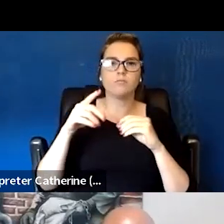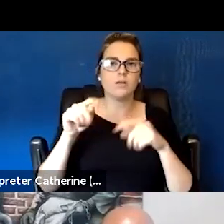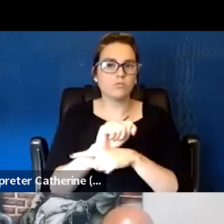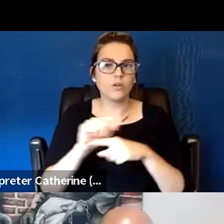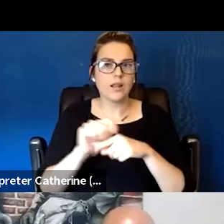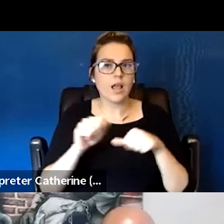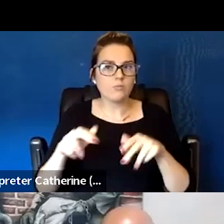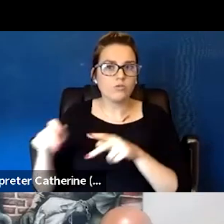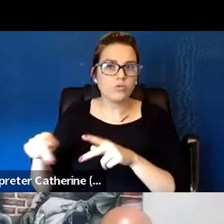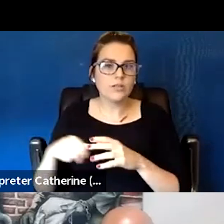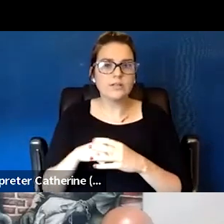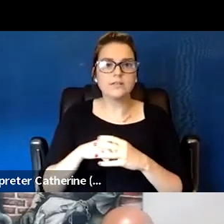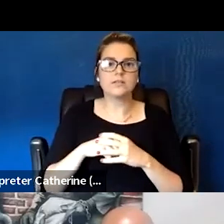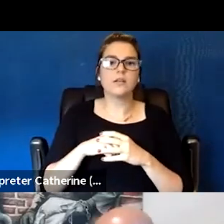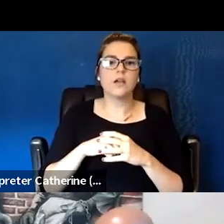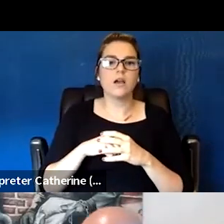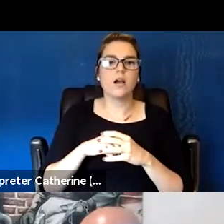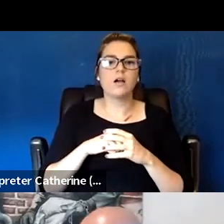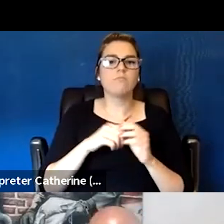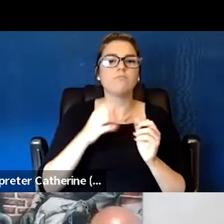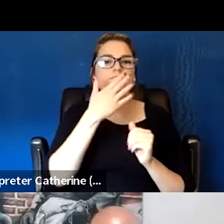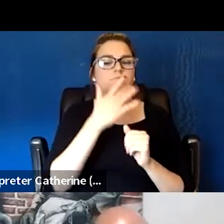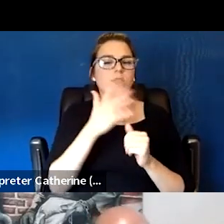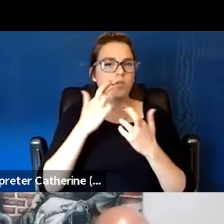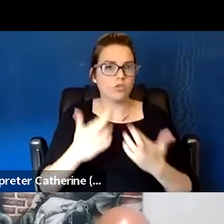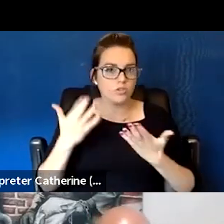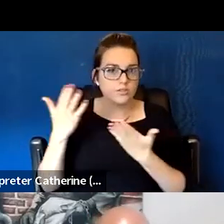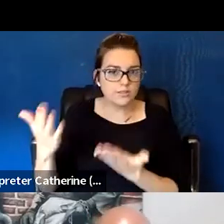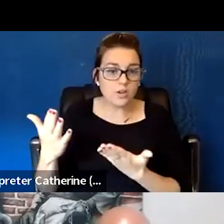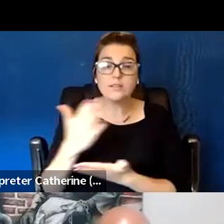and we pointed you to some, and some of you kind enough to share others.